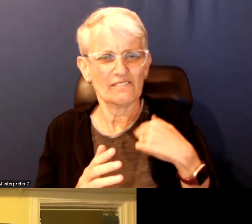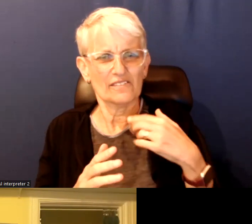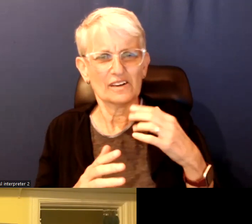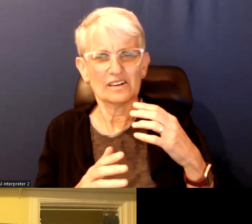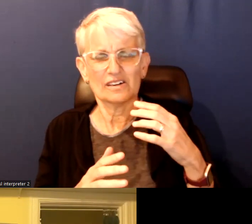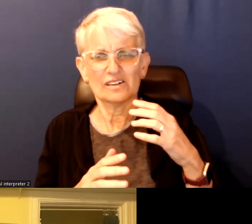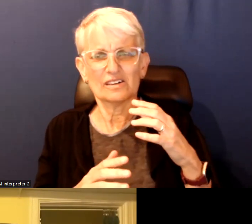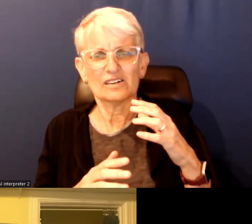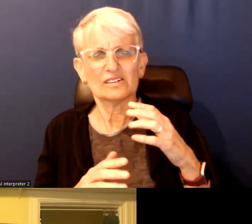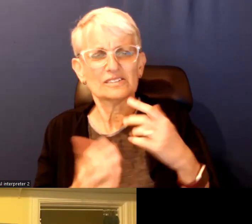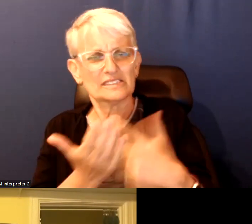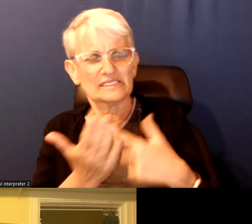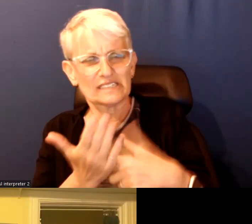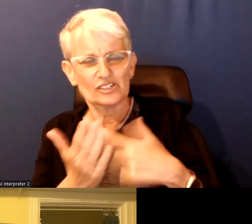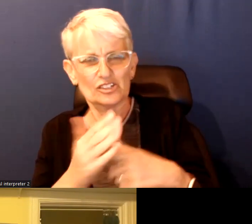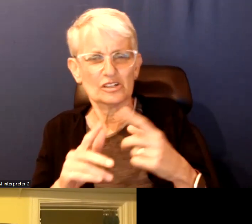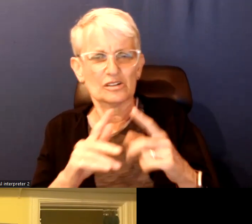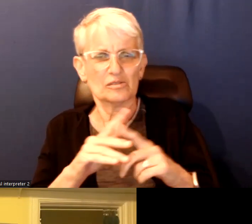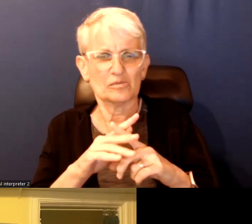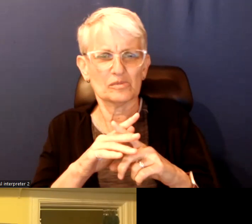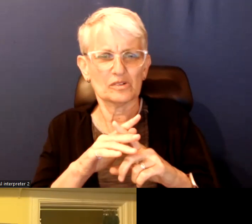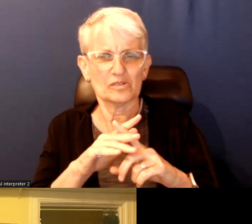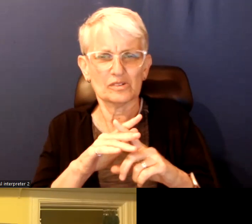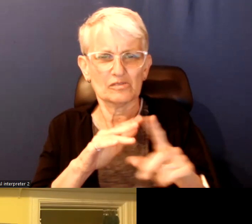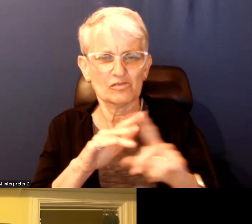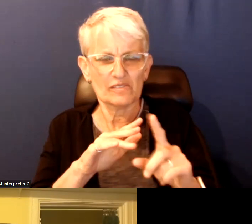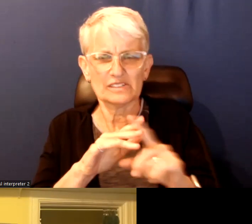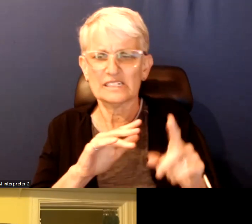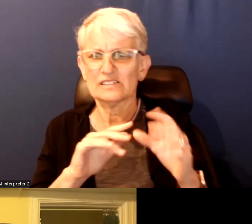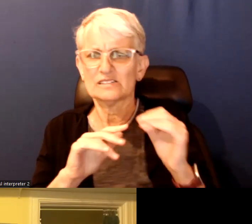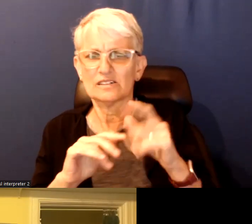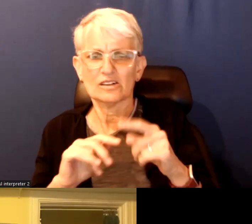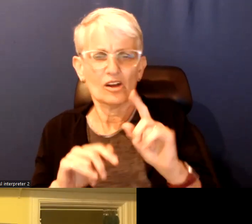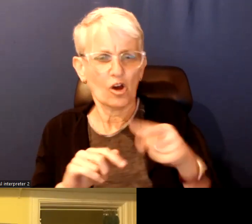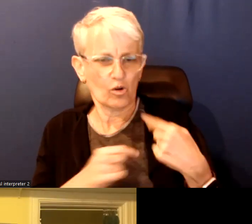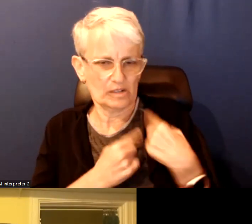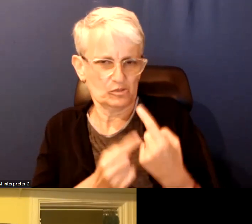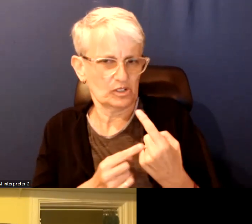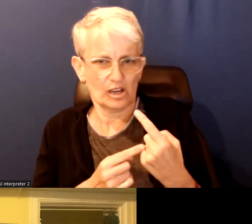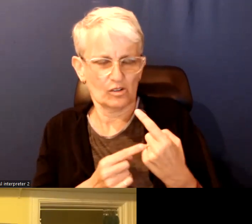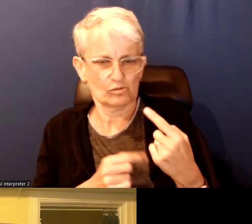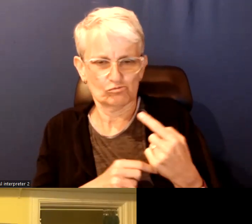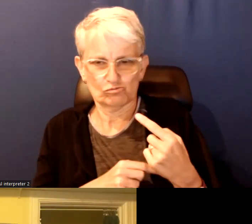and refugees ? >> DEBBIE: Only in the last day.